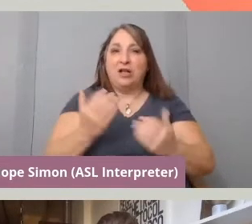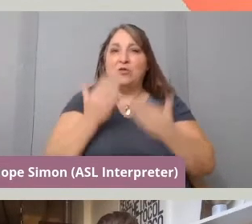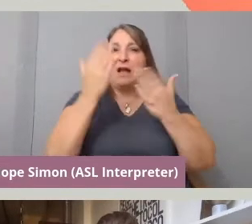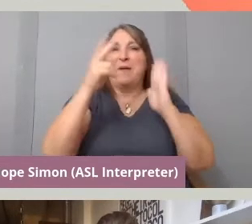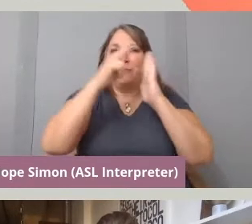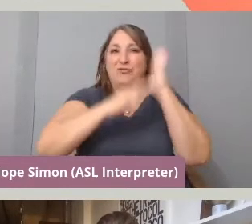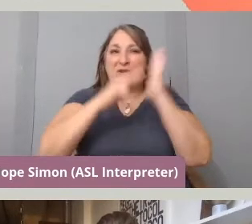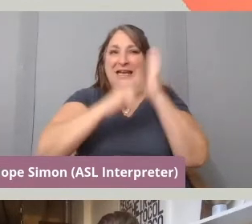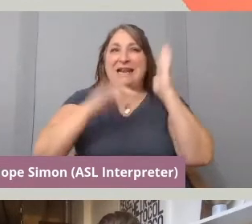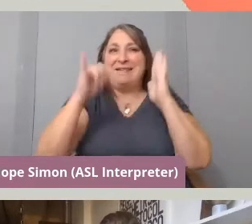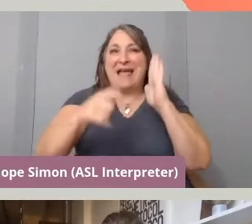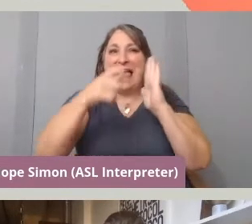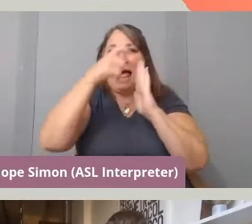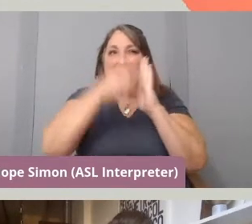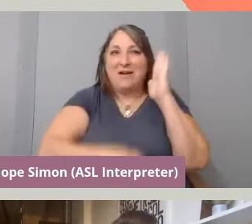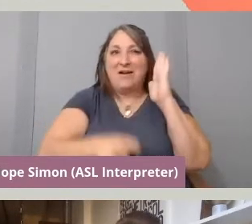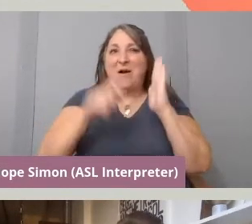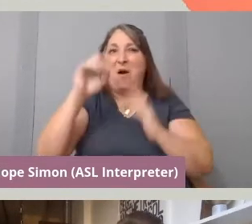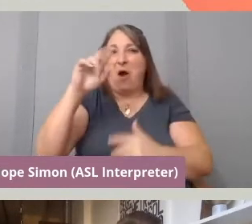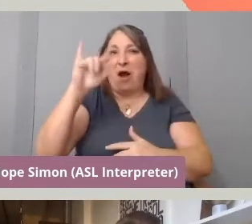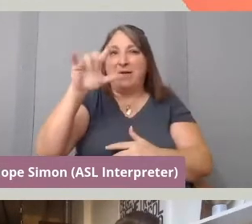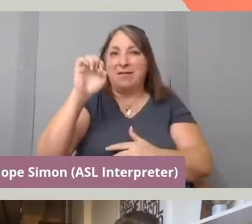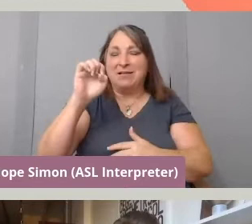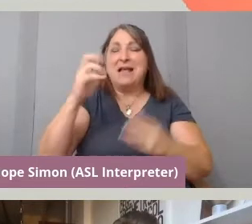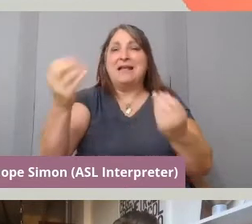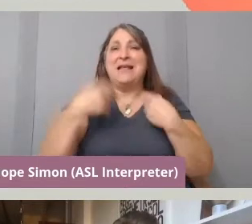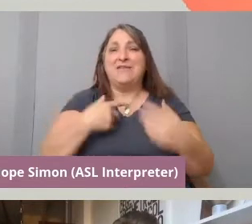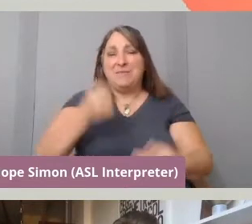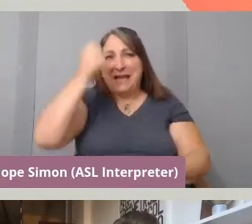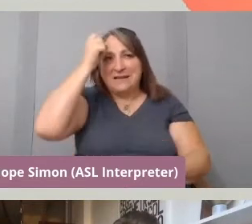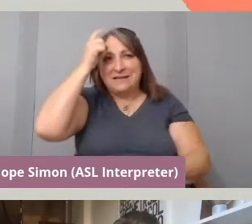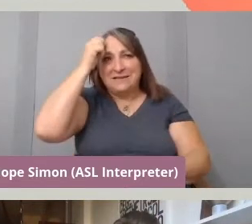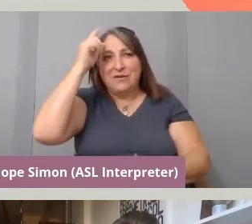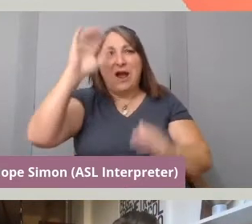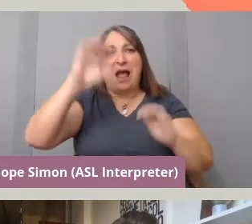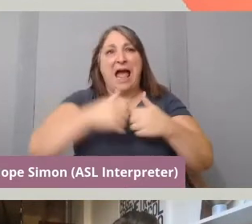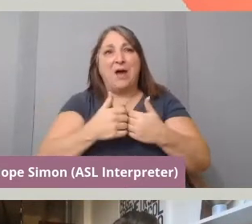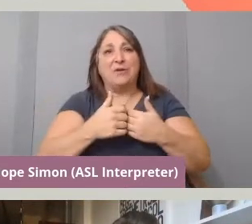And that gave me a lot of insight as to how to continue holding them